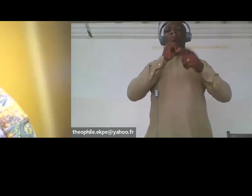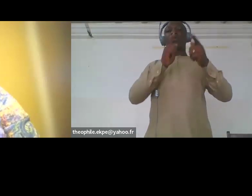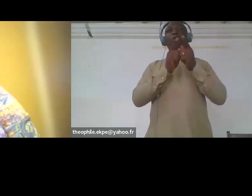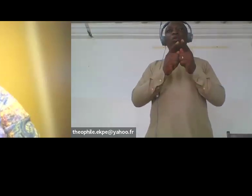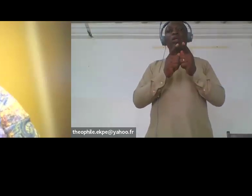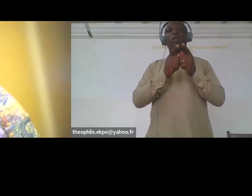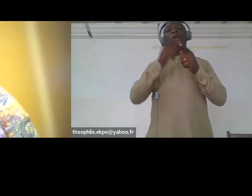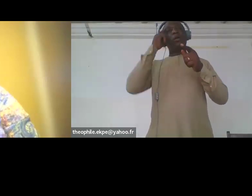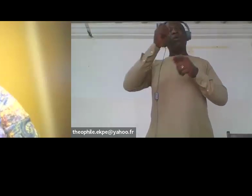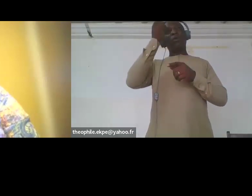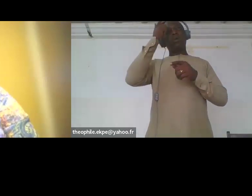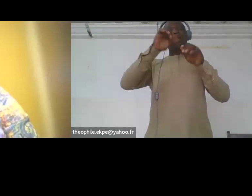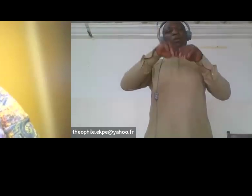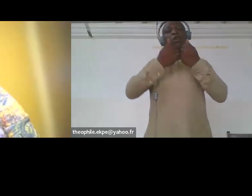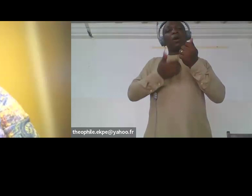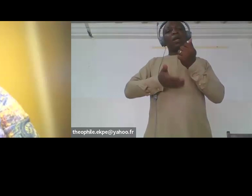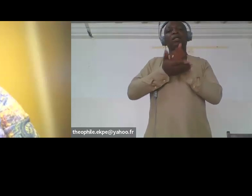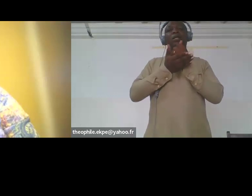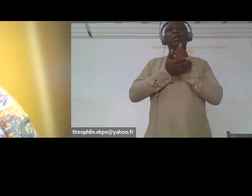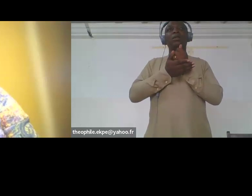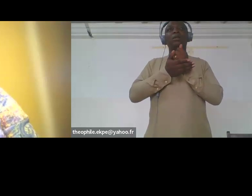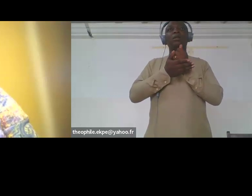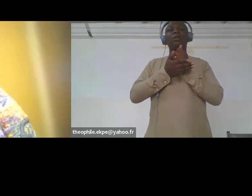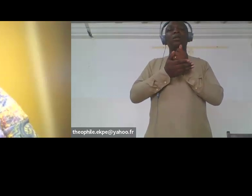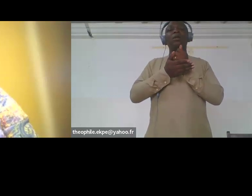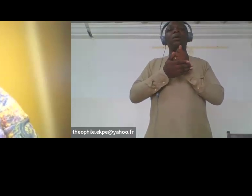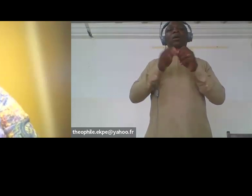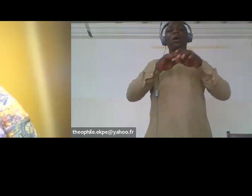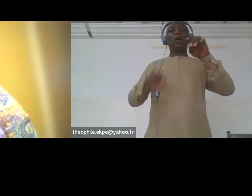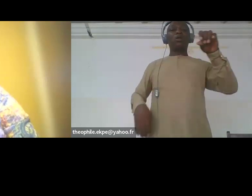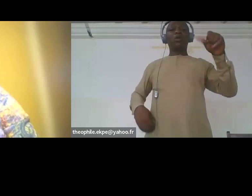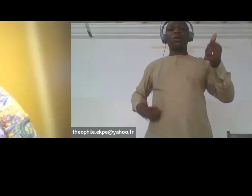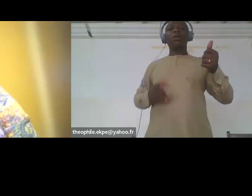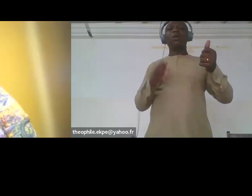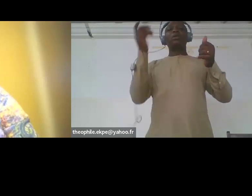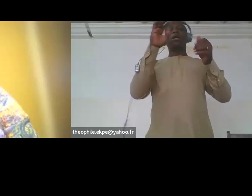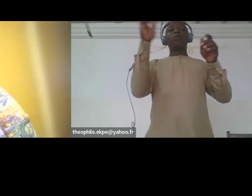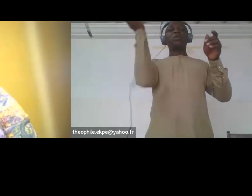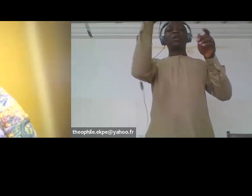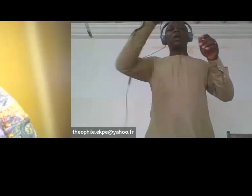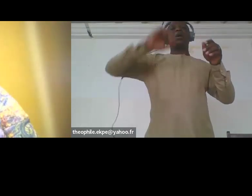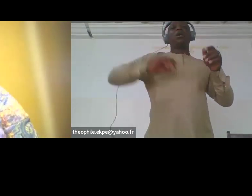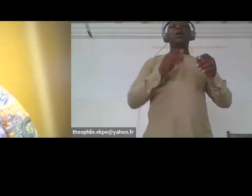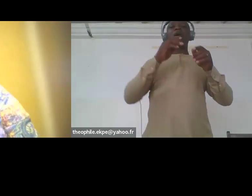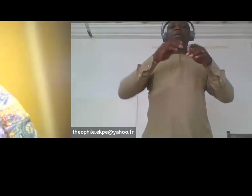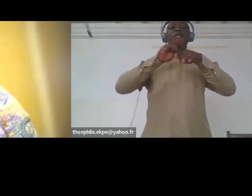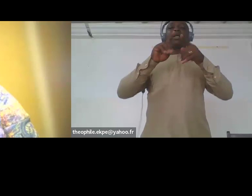Also this is a message to the fellow civil society workers :